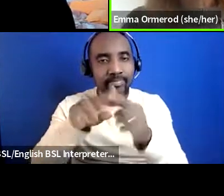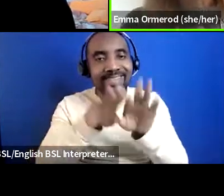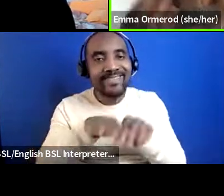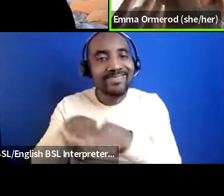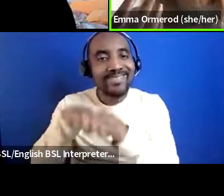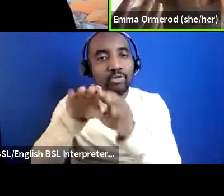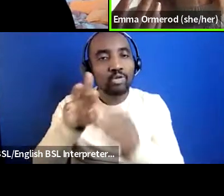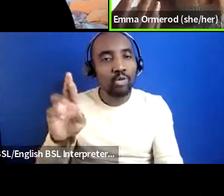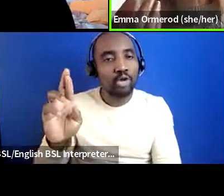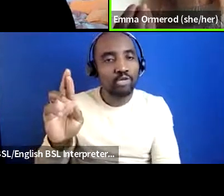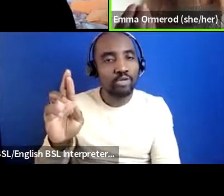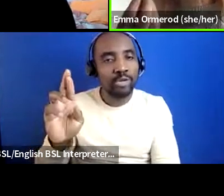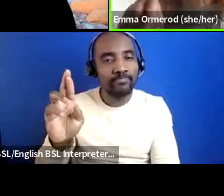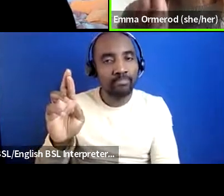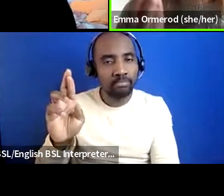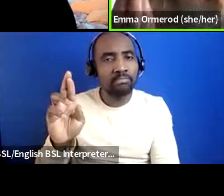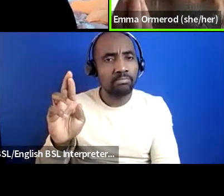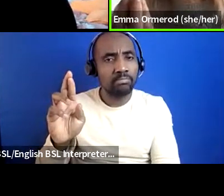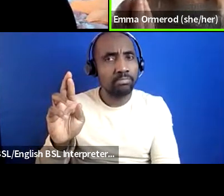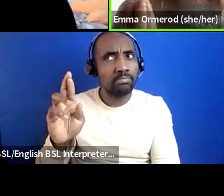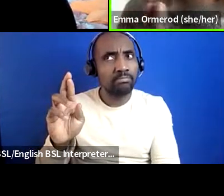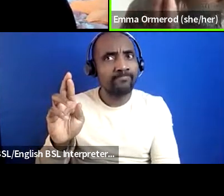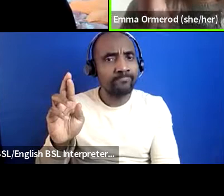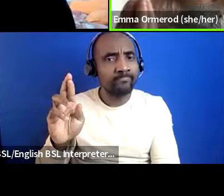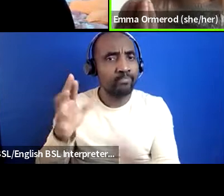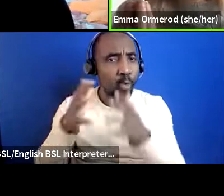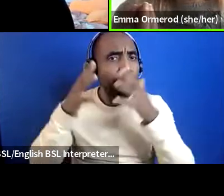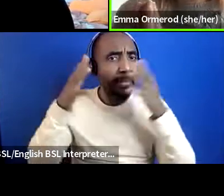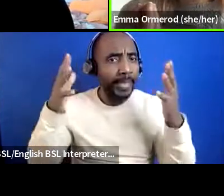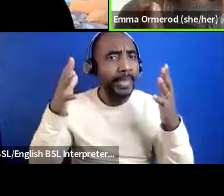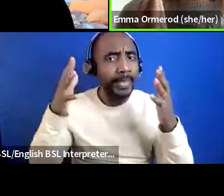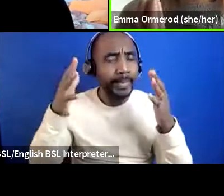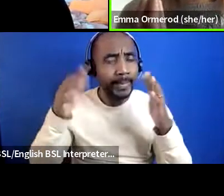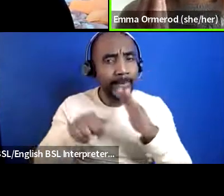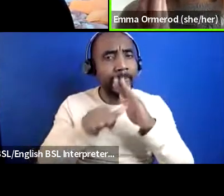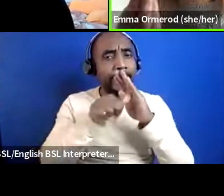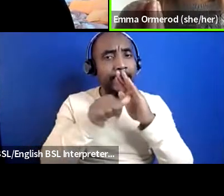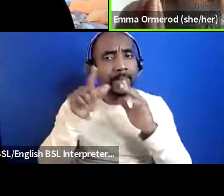i know that in terms of conversations or in terms of bids you really need to think quite carefully